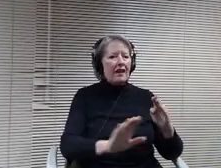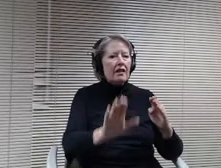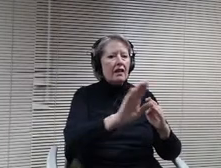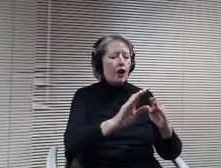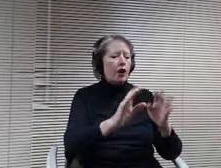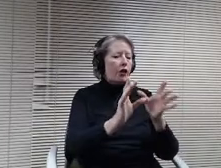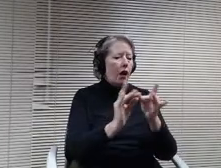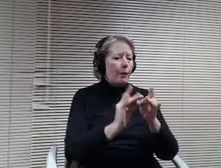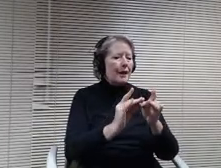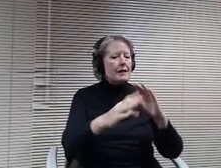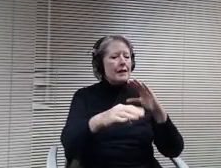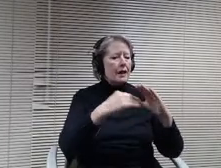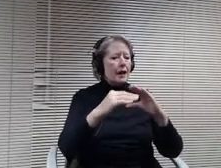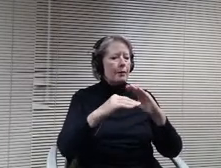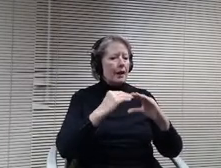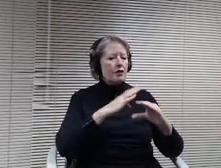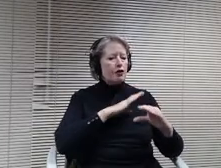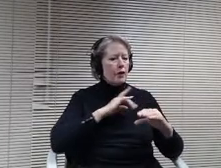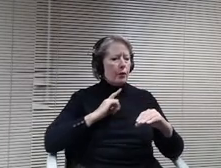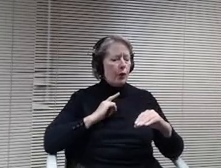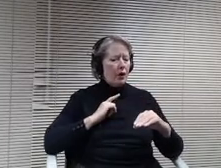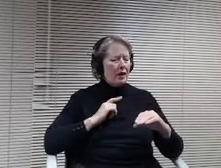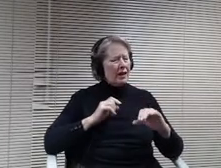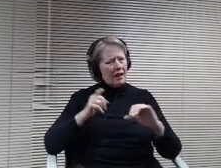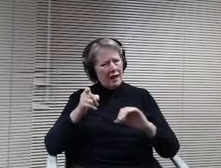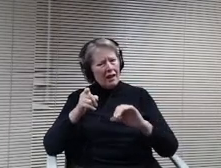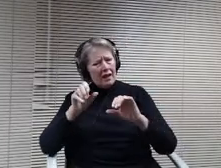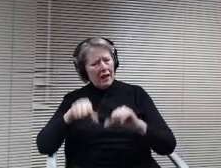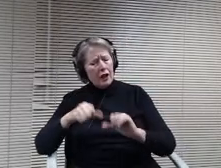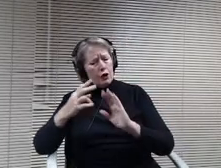Christine, can you read it one more time? Sure, can you hear